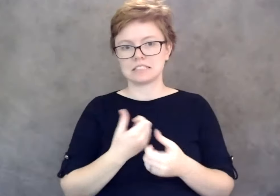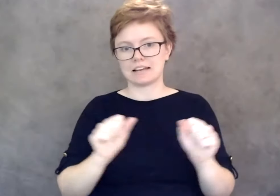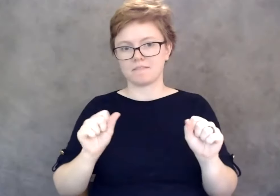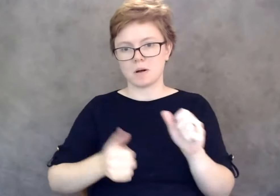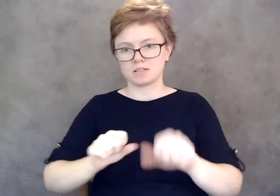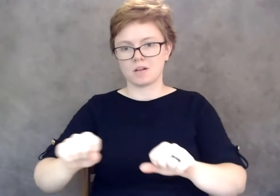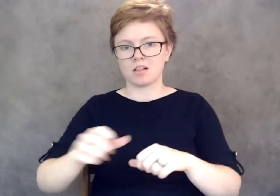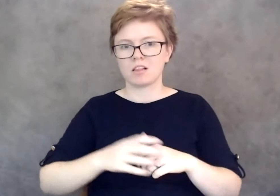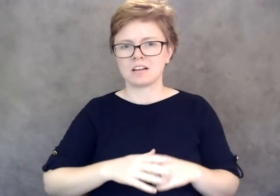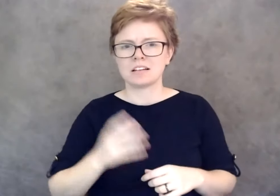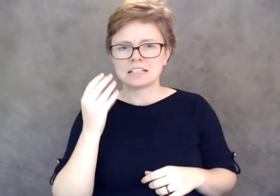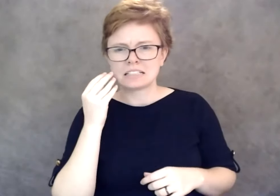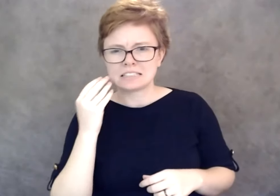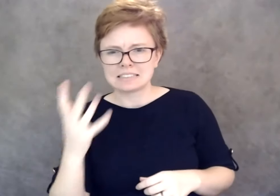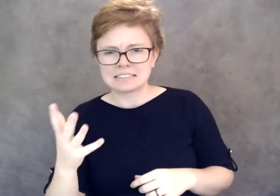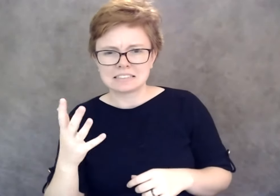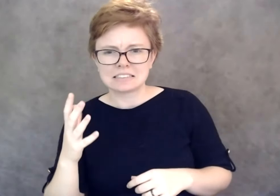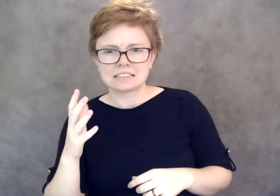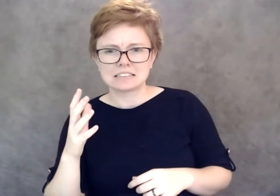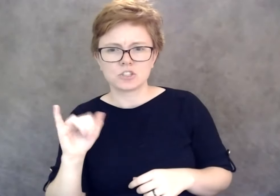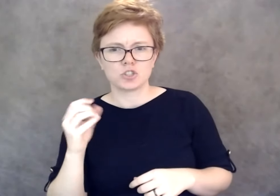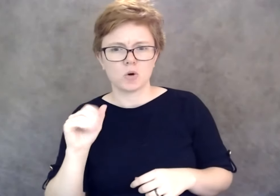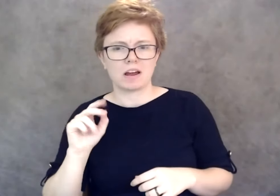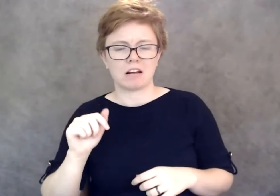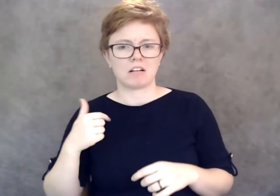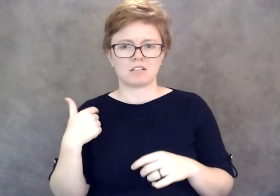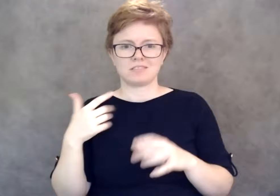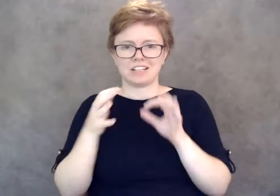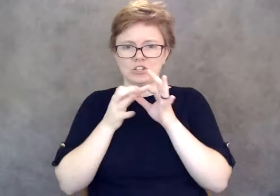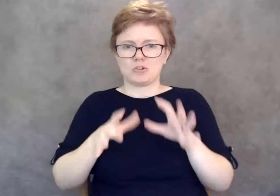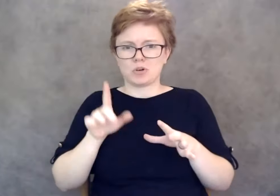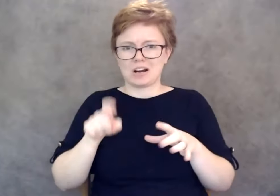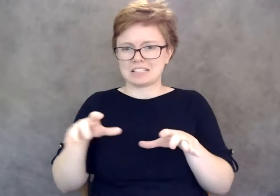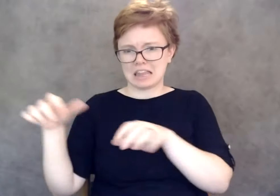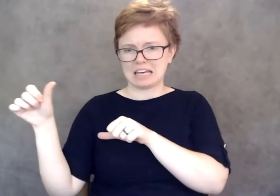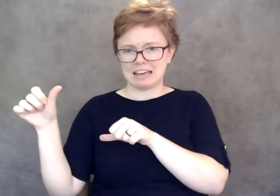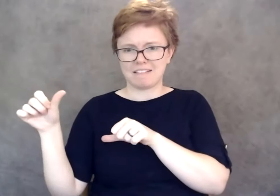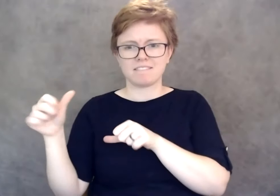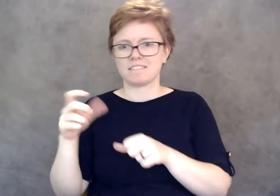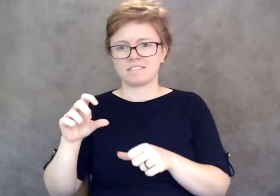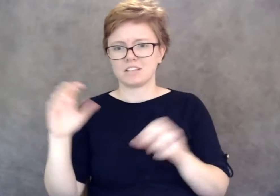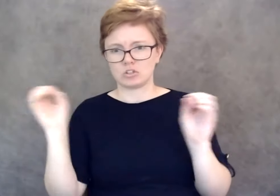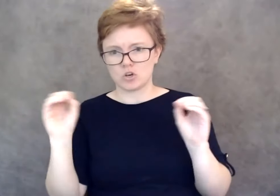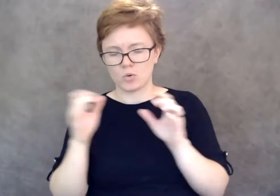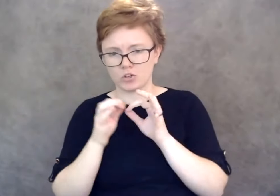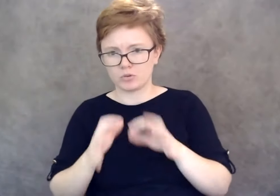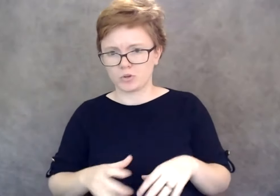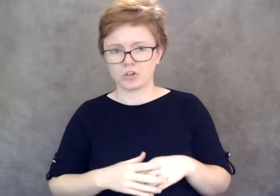Thank you so much for all of this conversations guys. We are over time and I'd like to get the poll out before everybody leaves